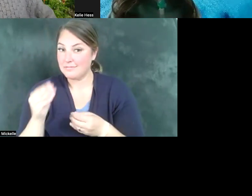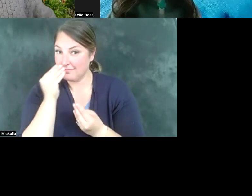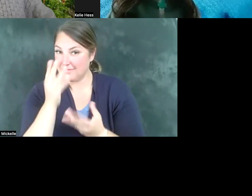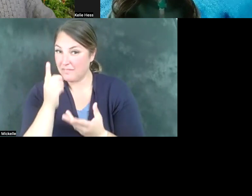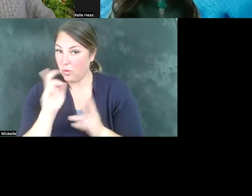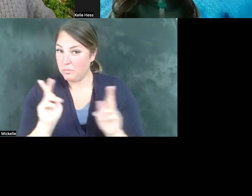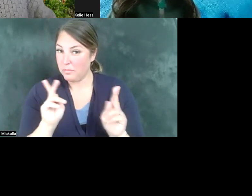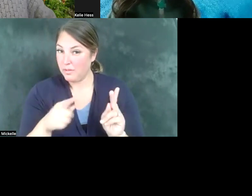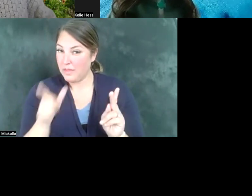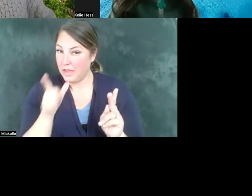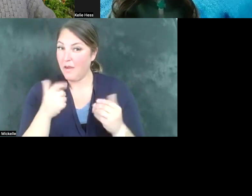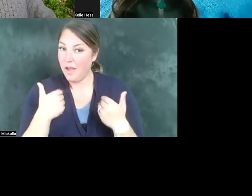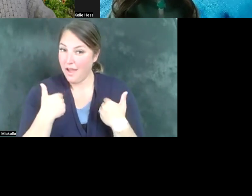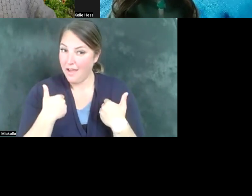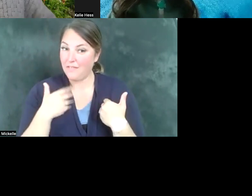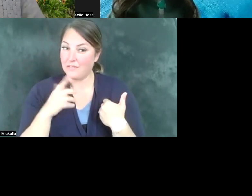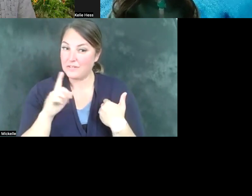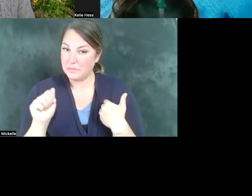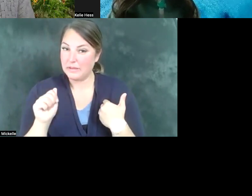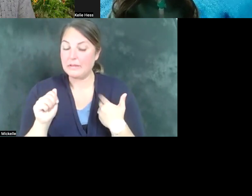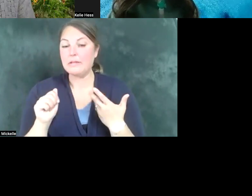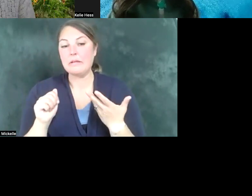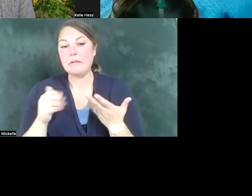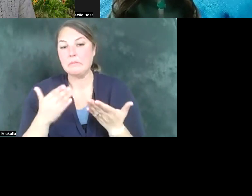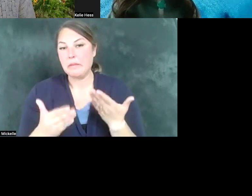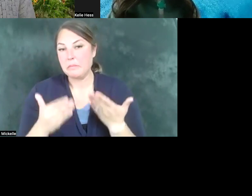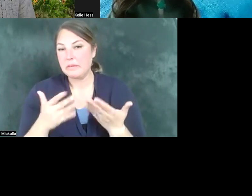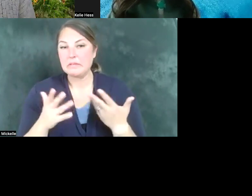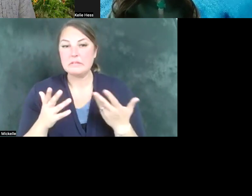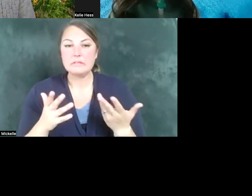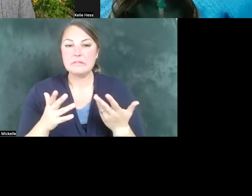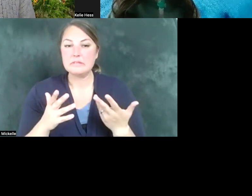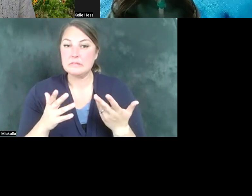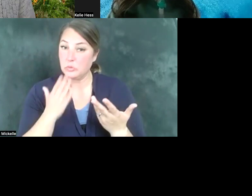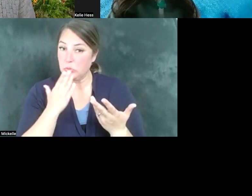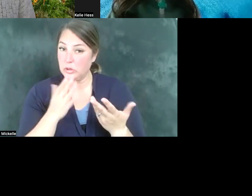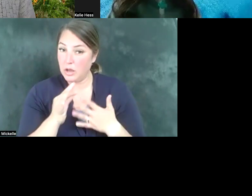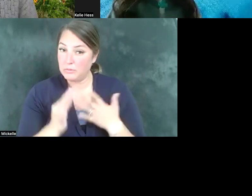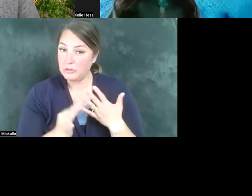disabilities for whom it might be it might be a useful option the state of